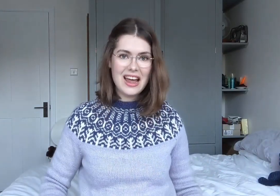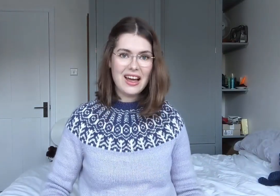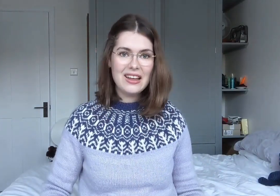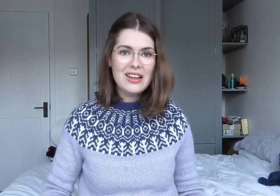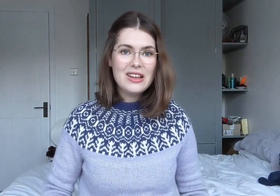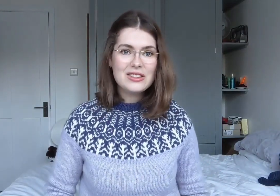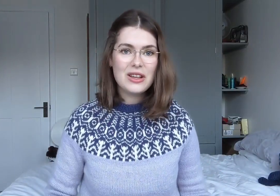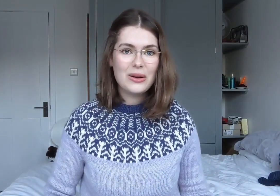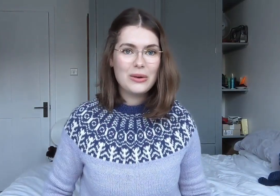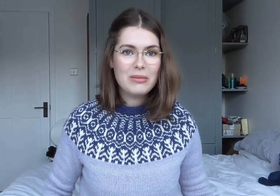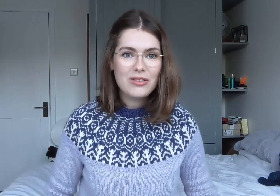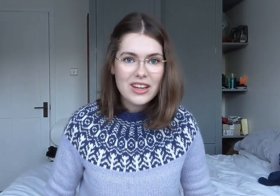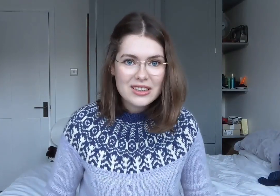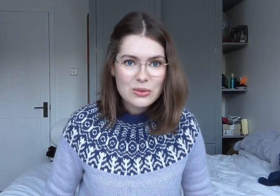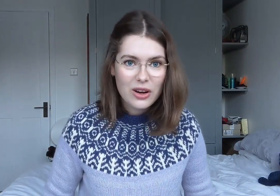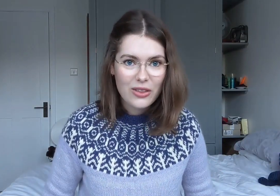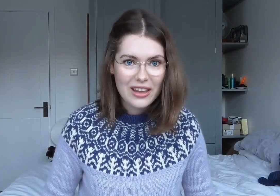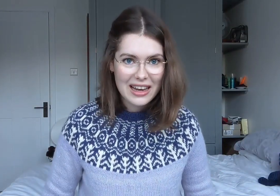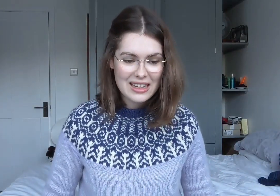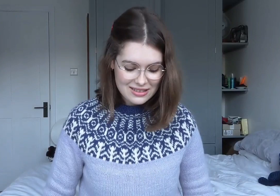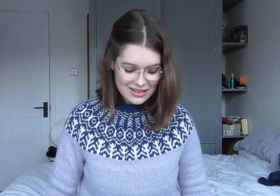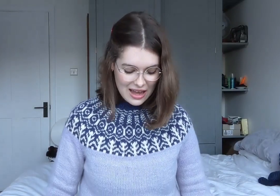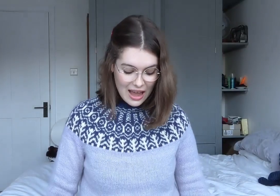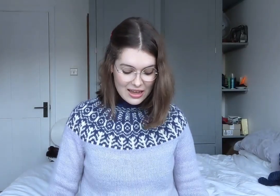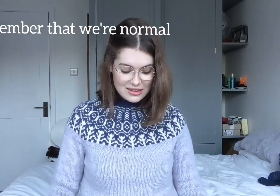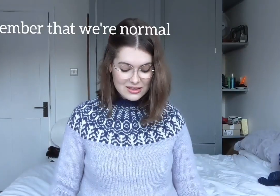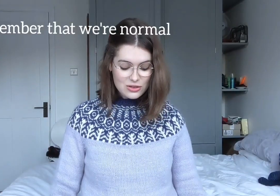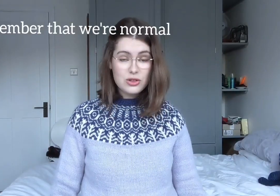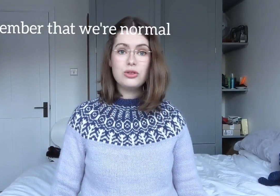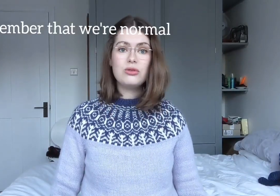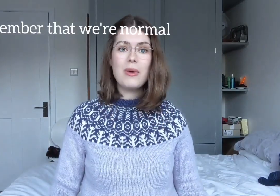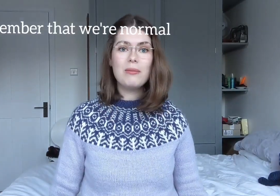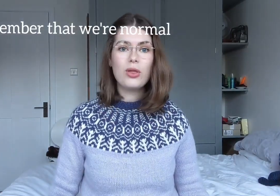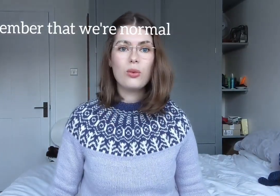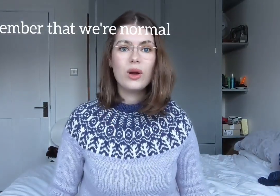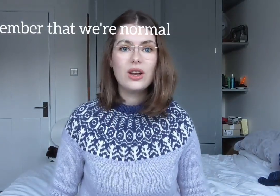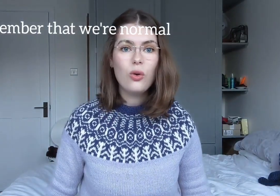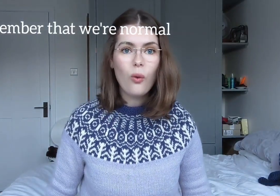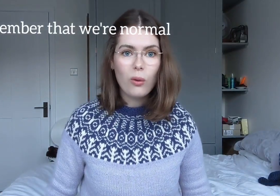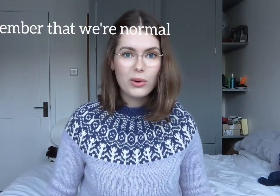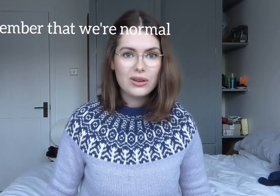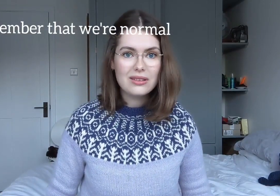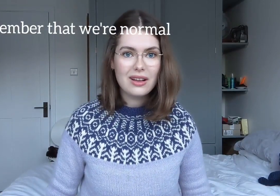So, my first one on the list is to remember that we're normal.